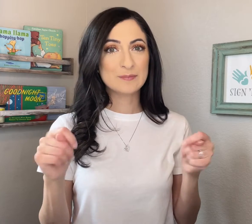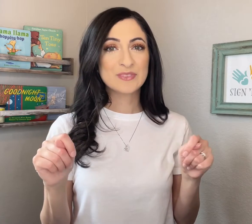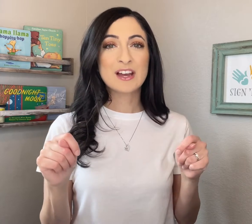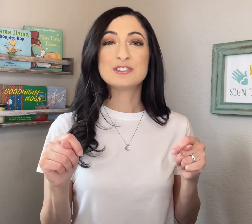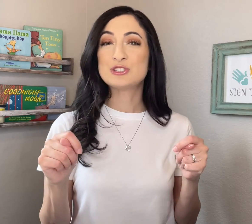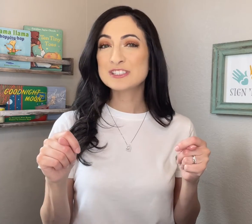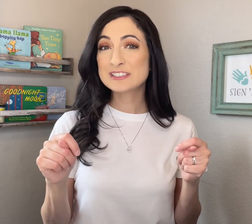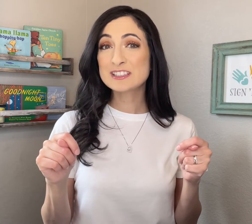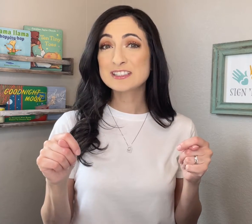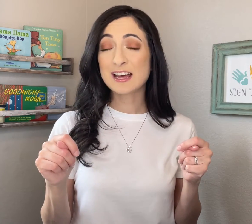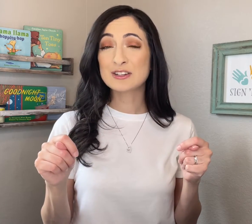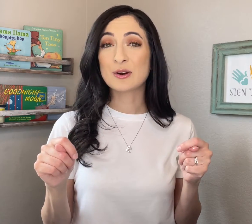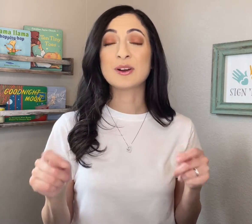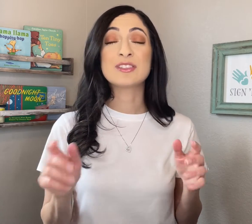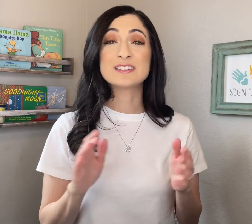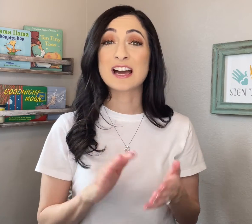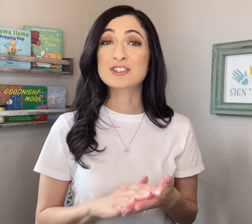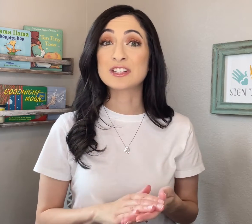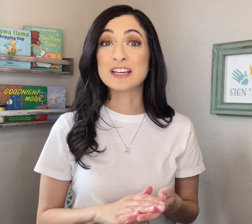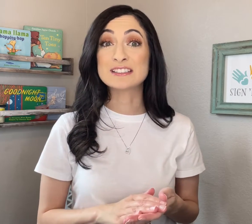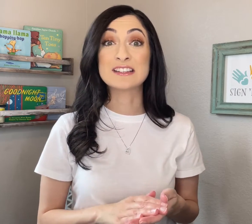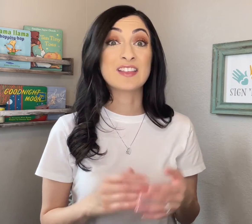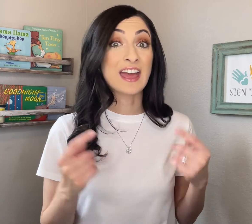Just as a side note, this actually isn't the